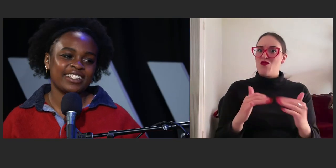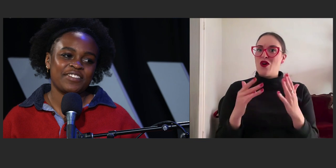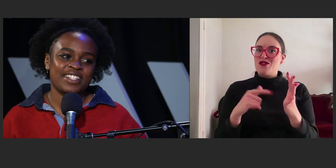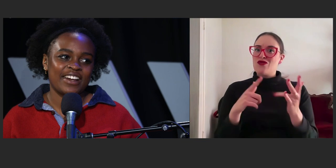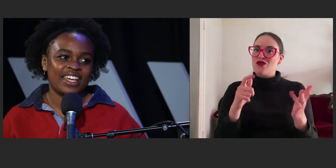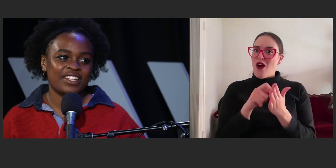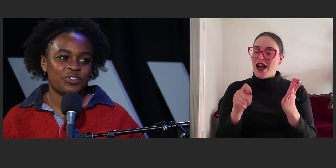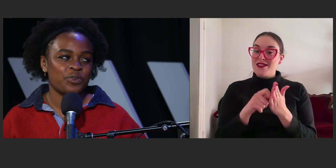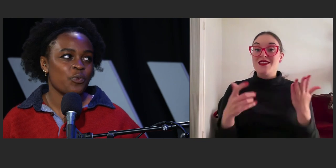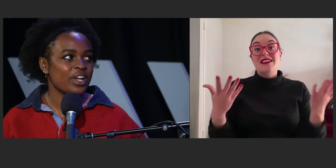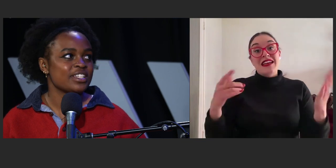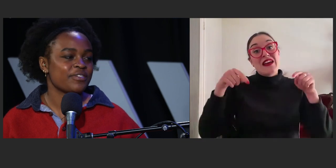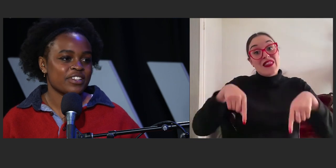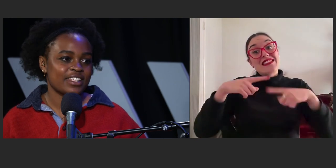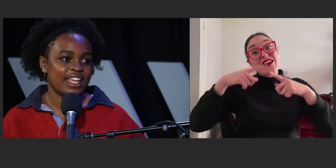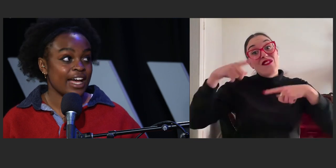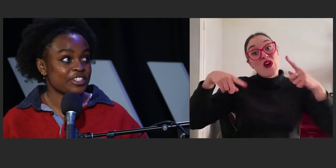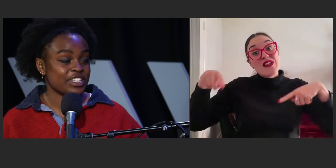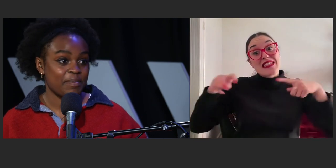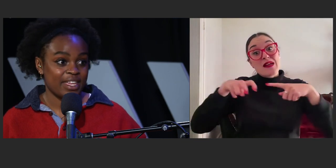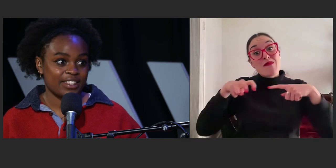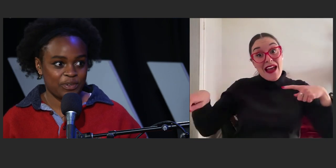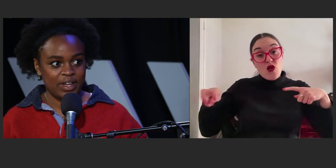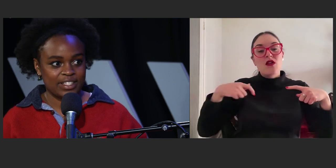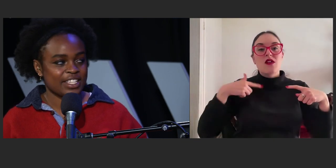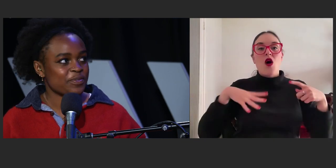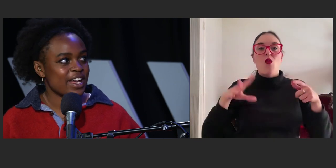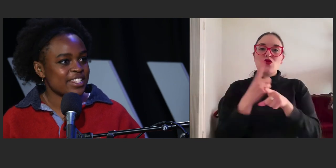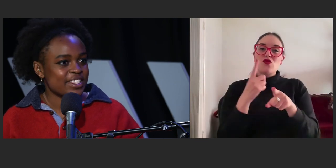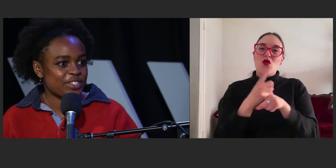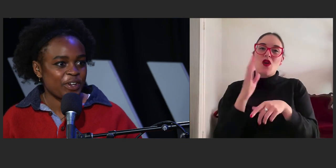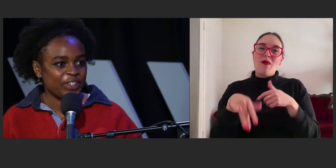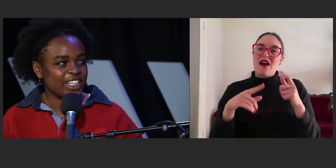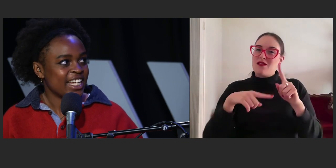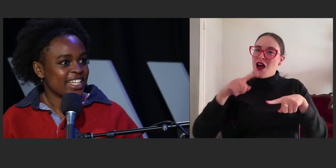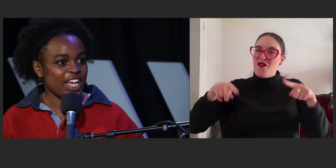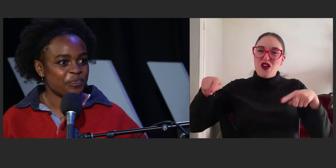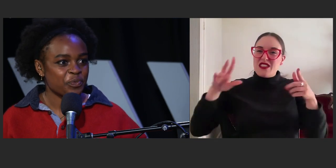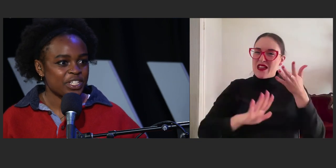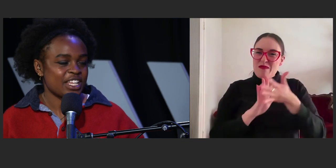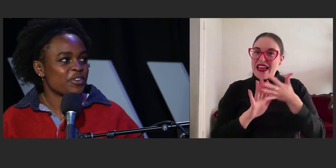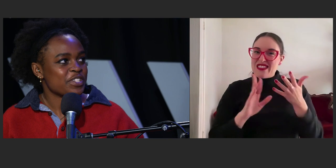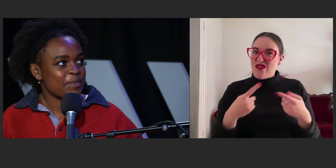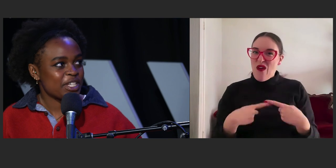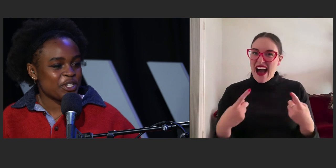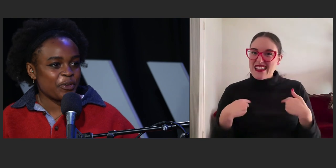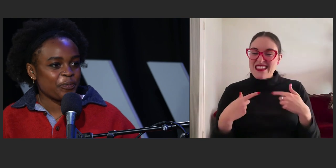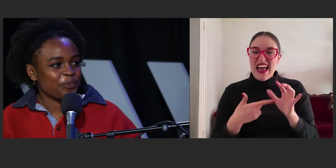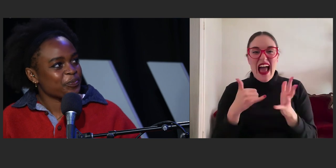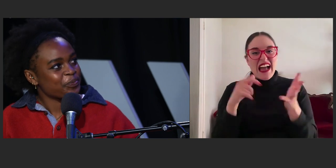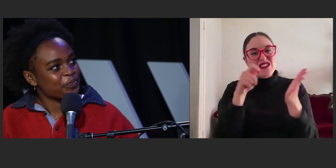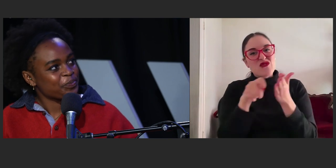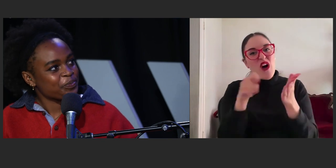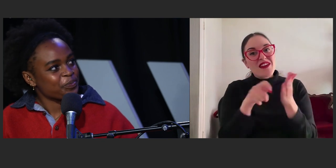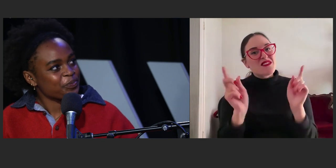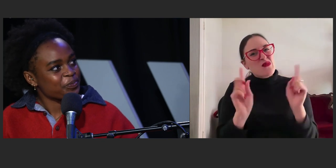I'd love to now get into what diversity actually means to us as writers. So yeah, what does diversity mean to you? Asphyxia.